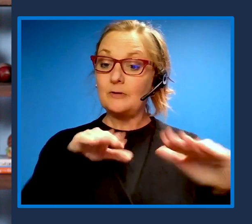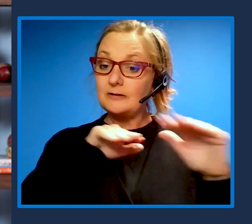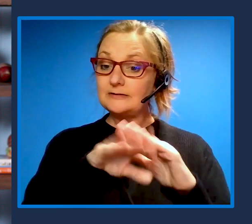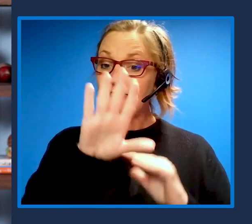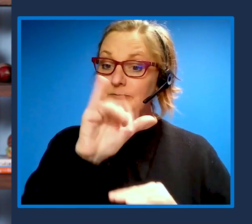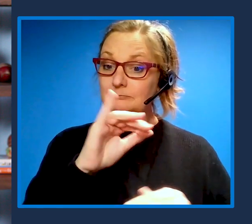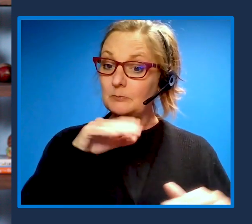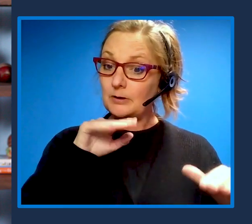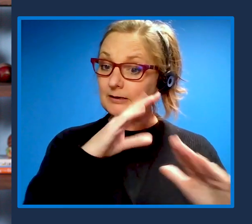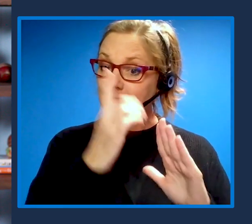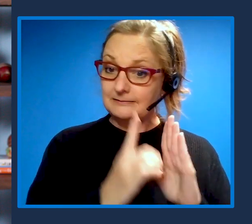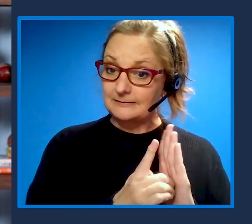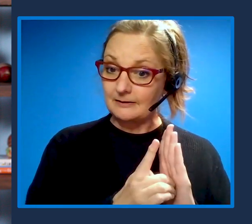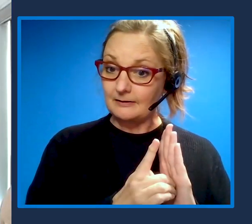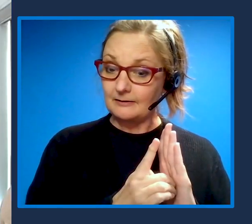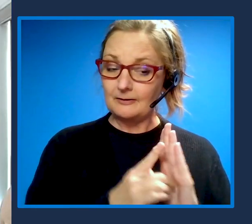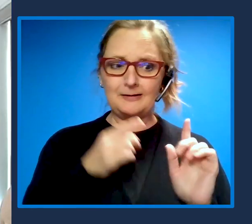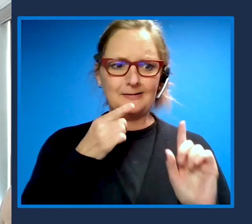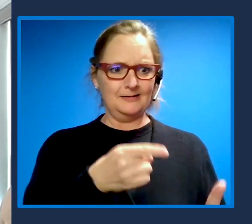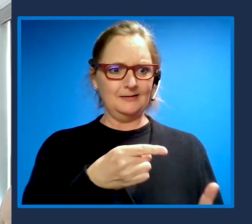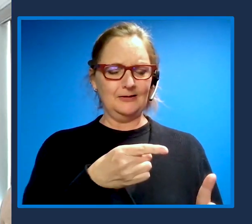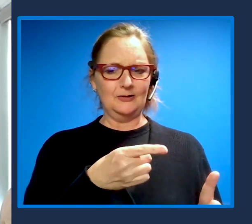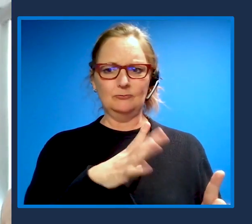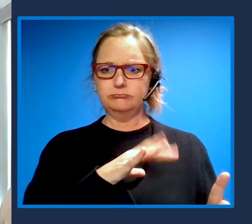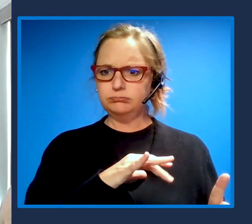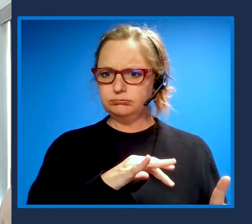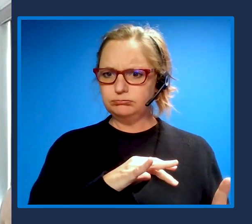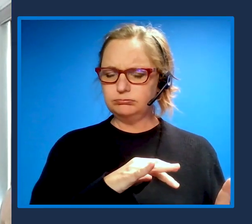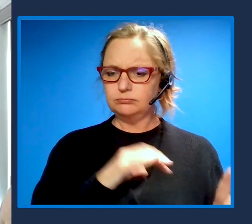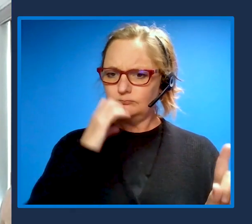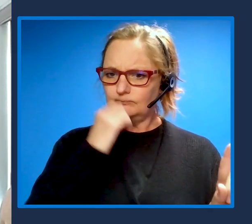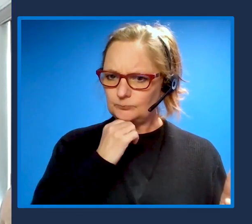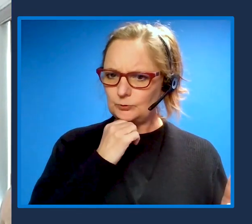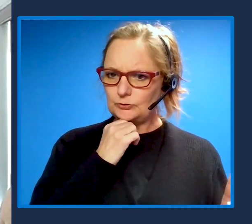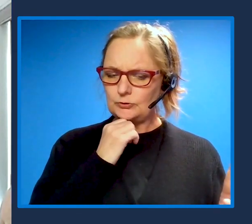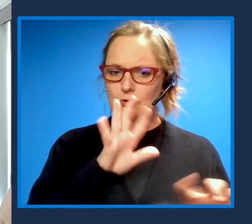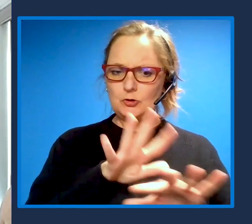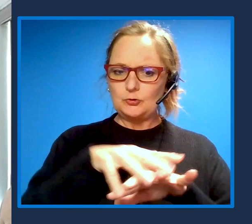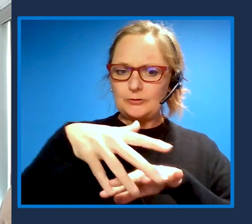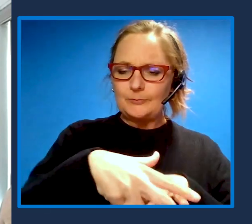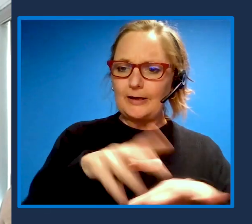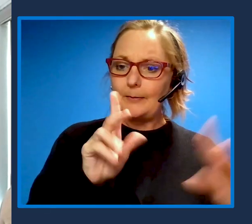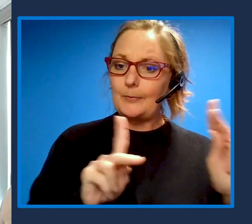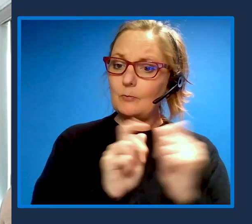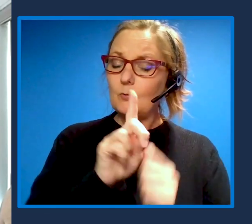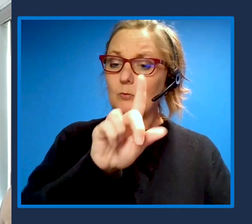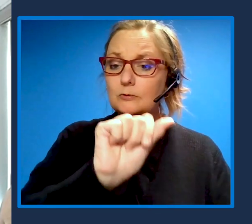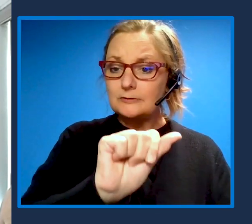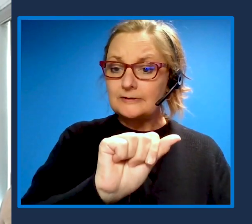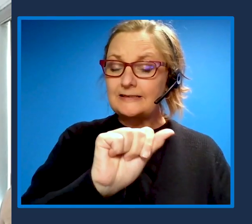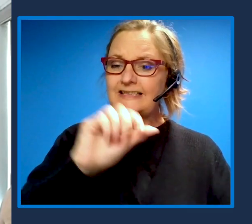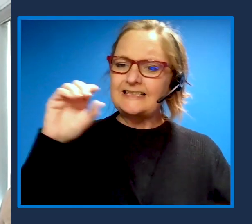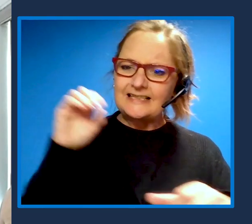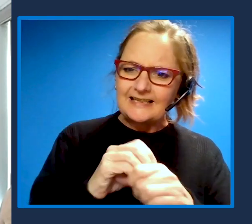Which has a really purposeful strategy to embed people with disabilities into the fabric of our products